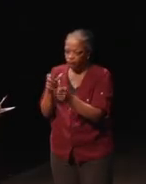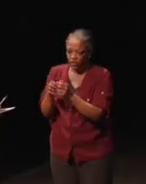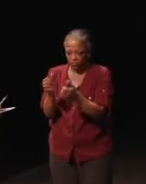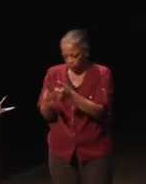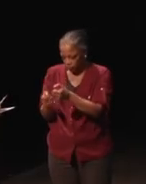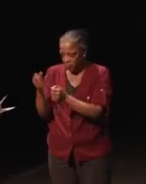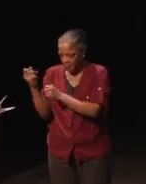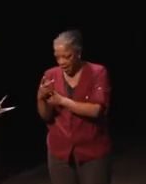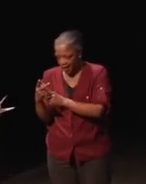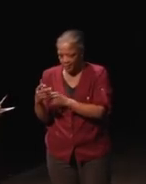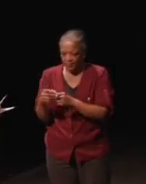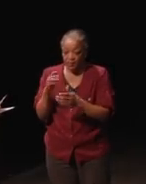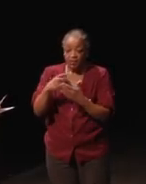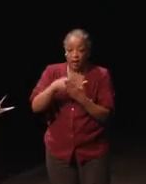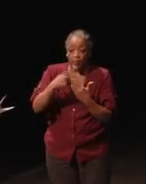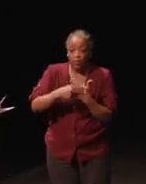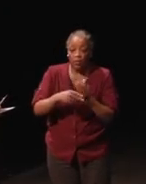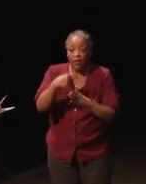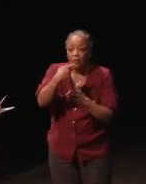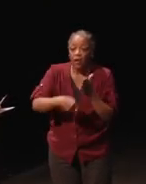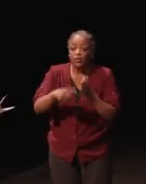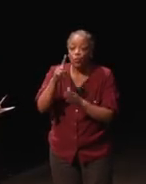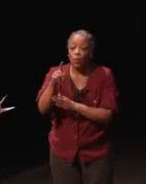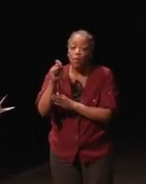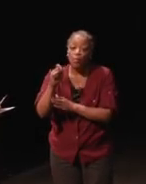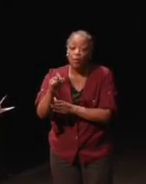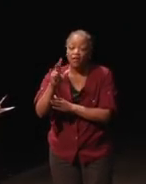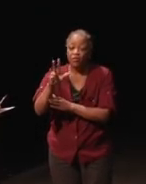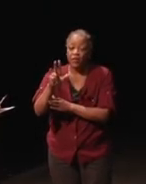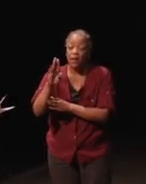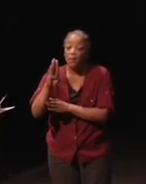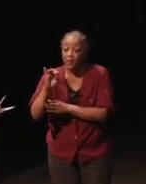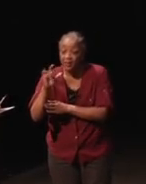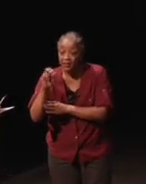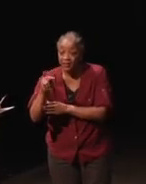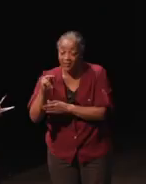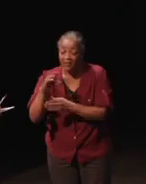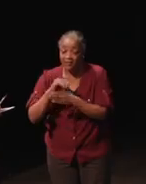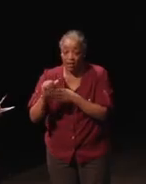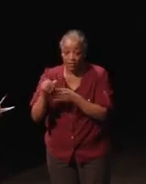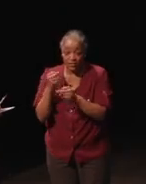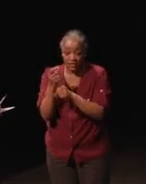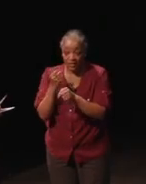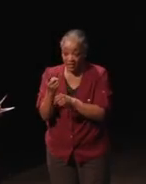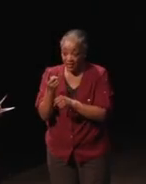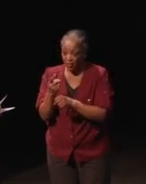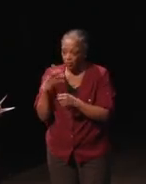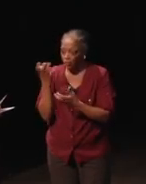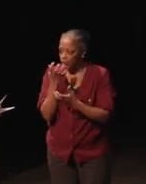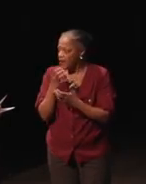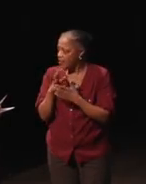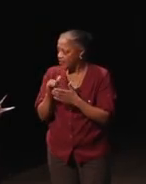that program now plus $1.3 billion annually. That to me is the epitome of